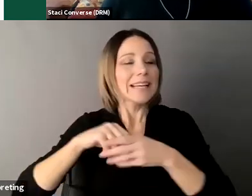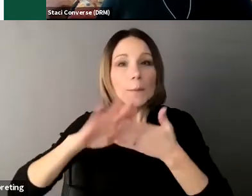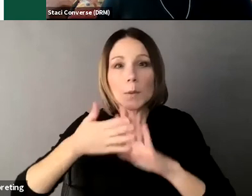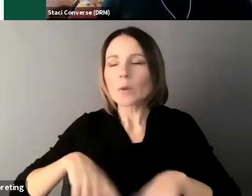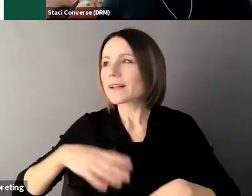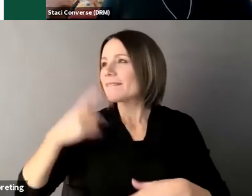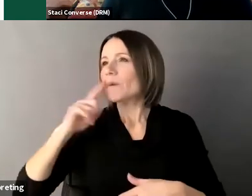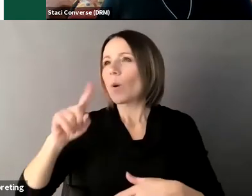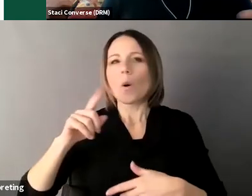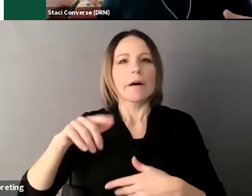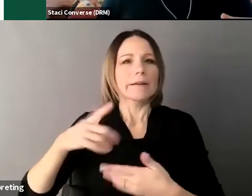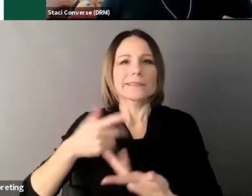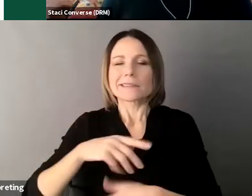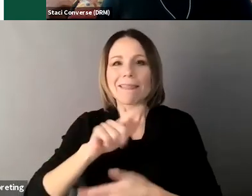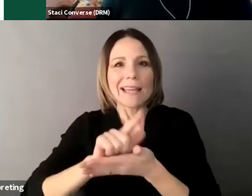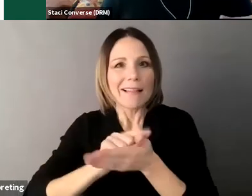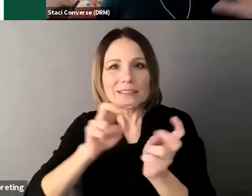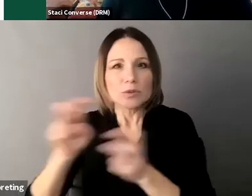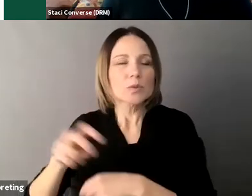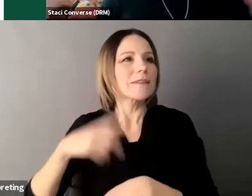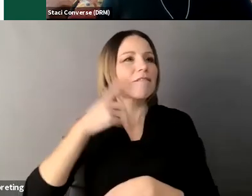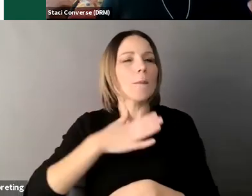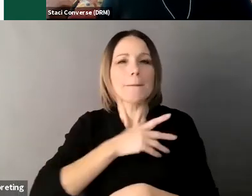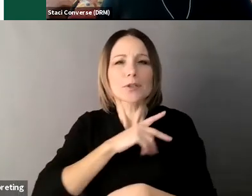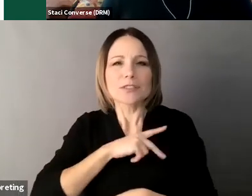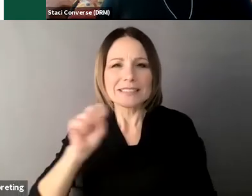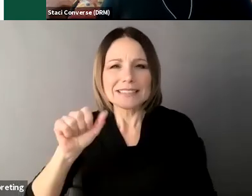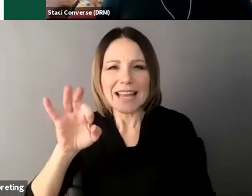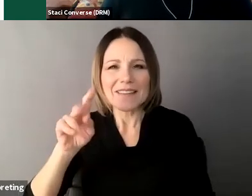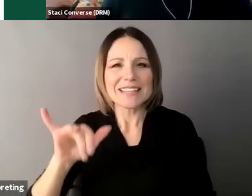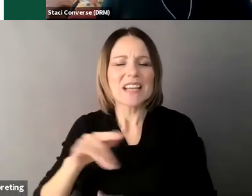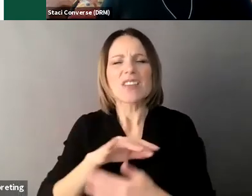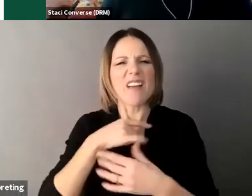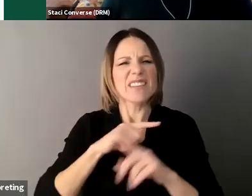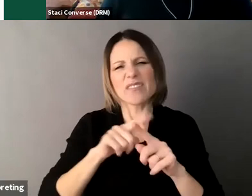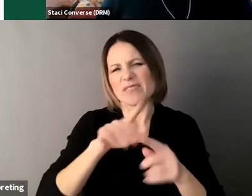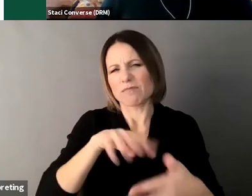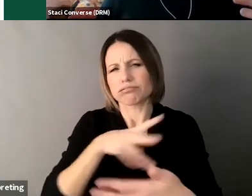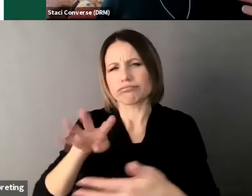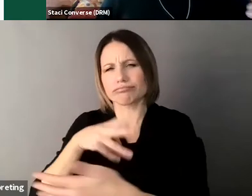little different for everybody so um and can be modified to use um for each individual